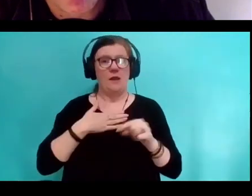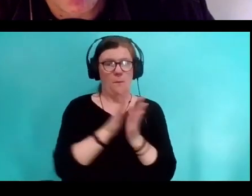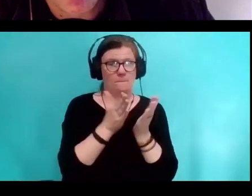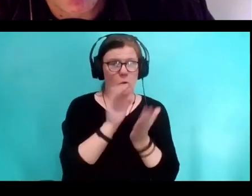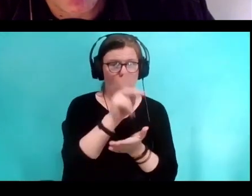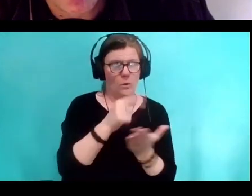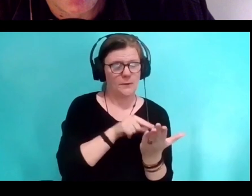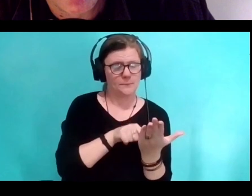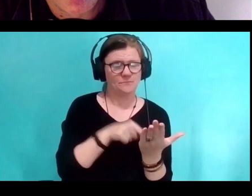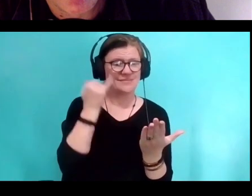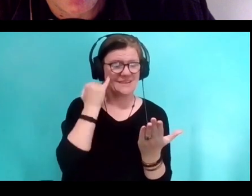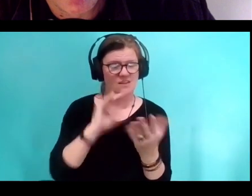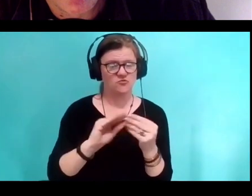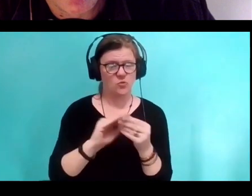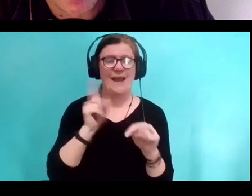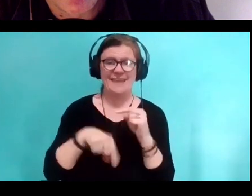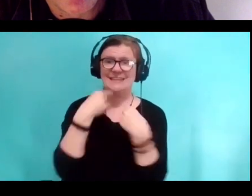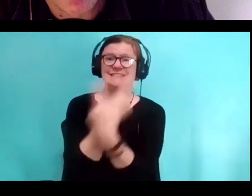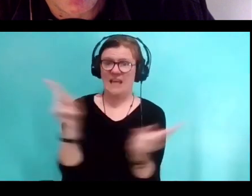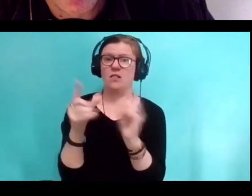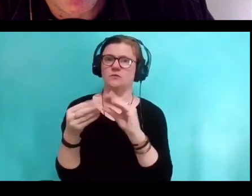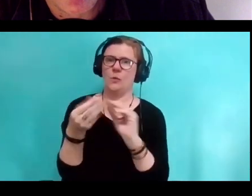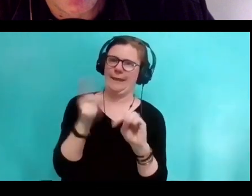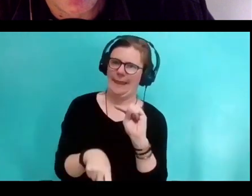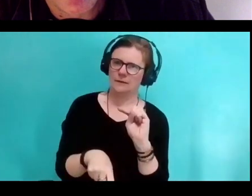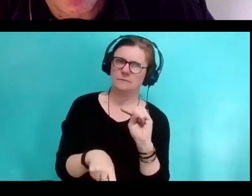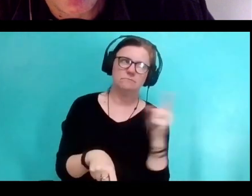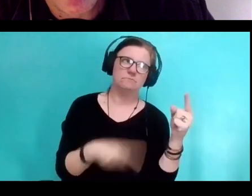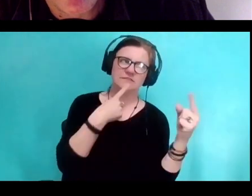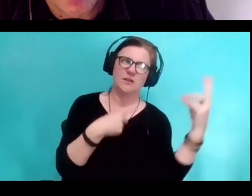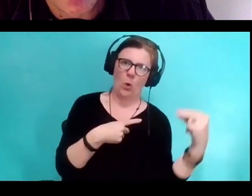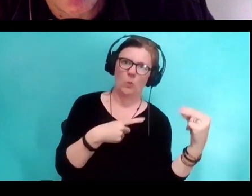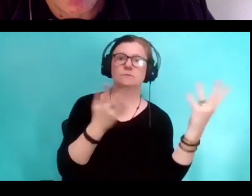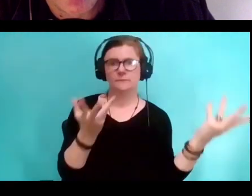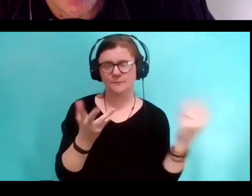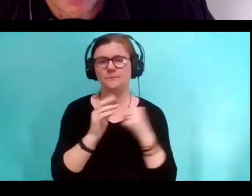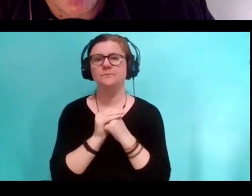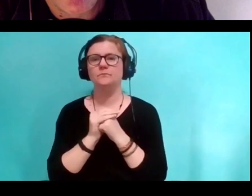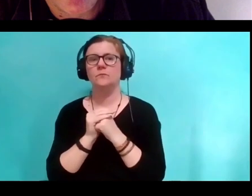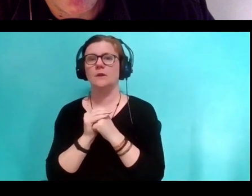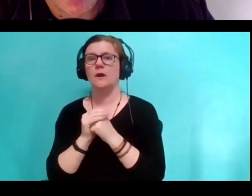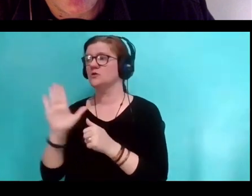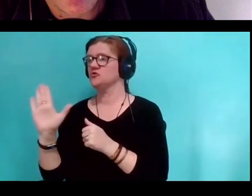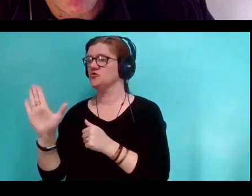what do you do with a story when you can't tell the story? So I did a portrait of their relationship.